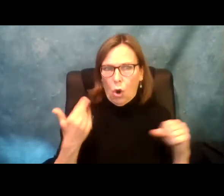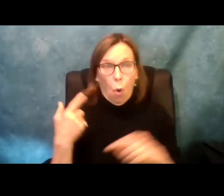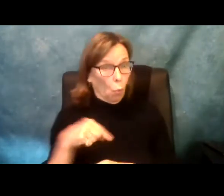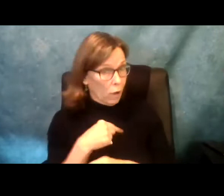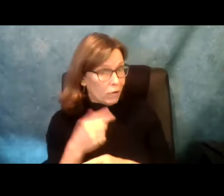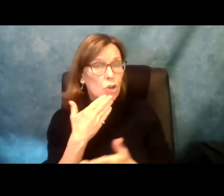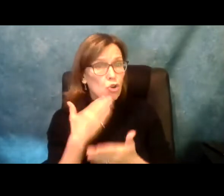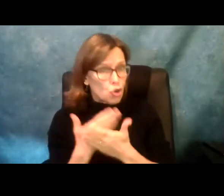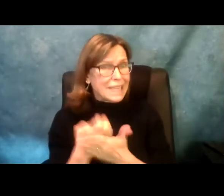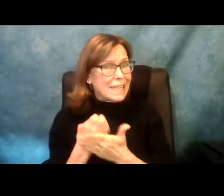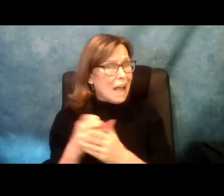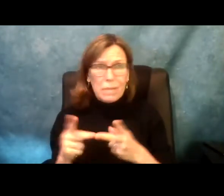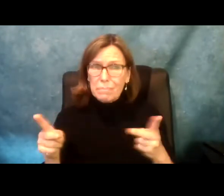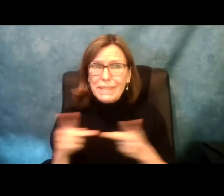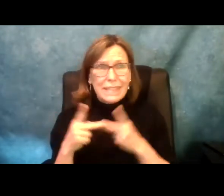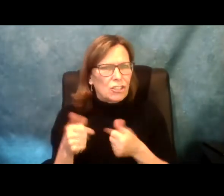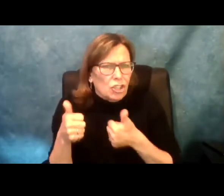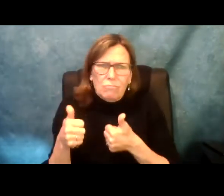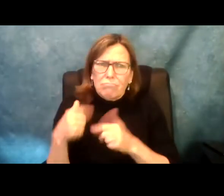currently in a very good, and we couldn't have said this a